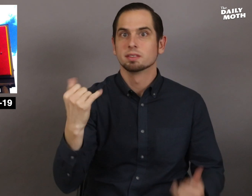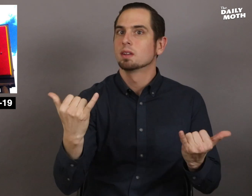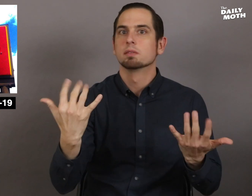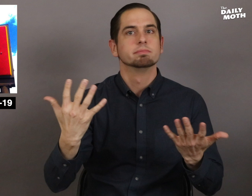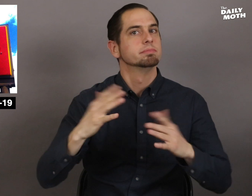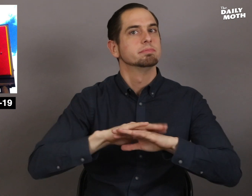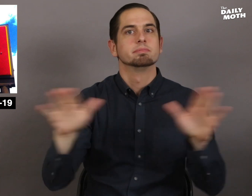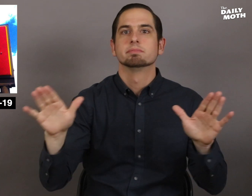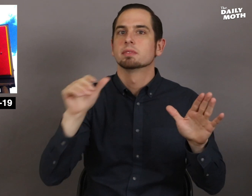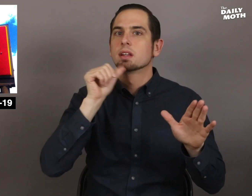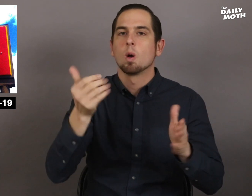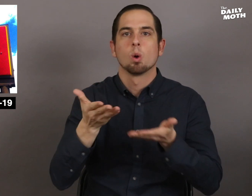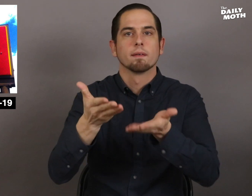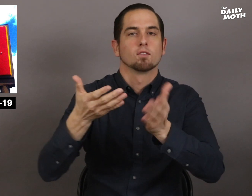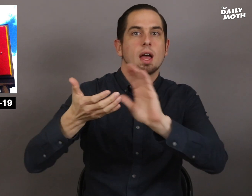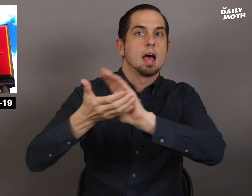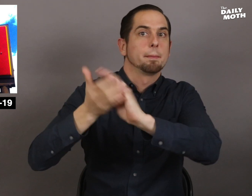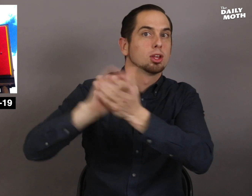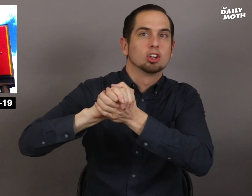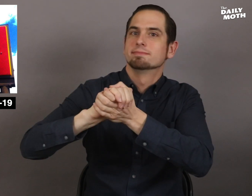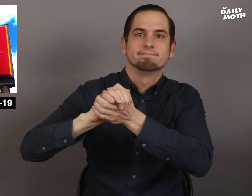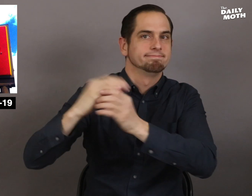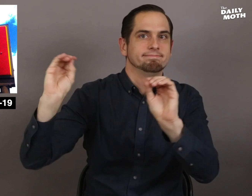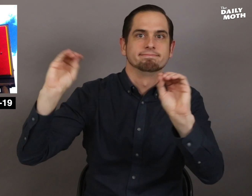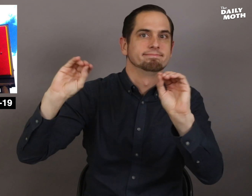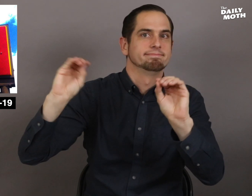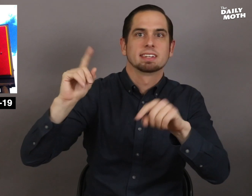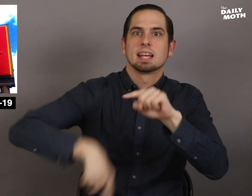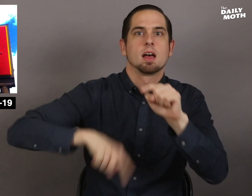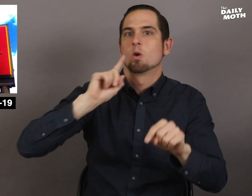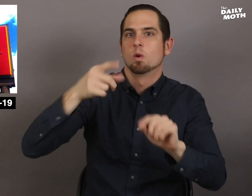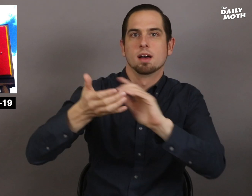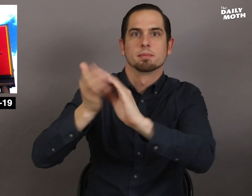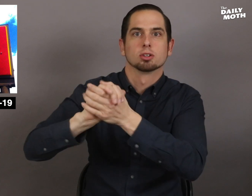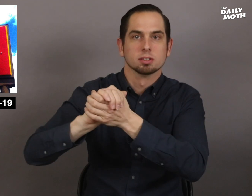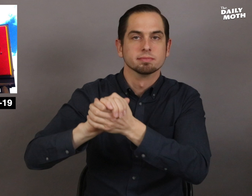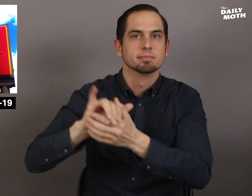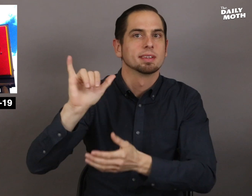the U.S. is no longer offering hamburgers.